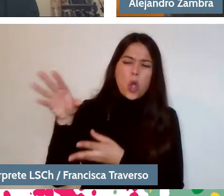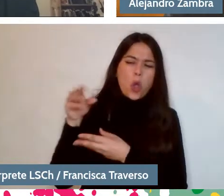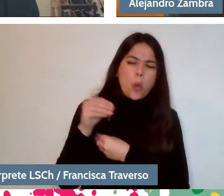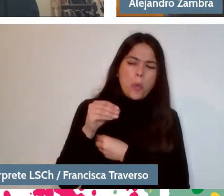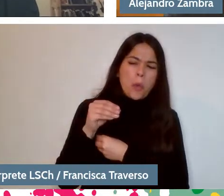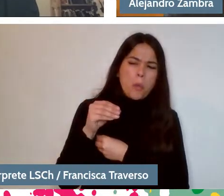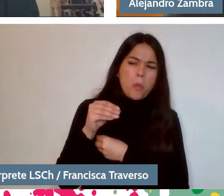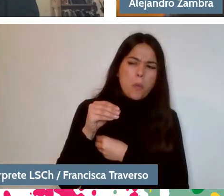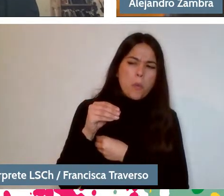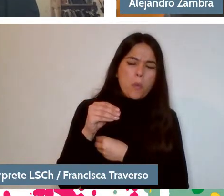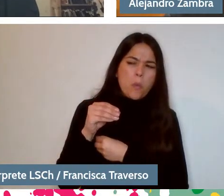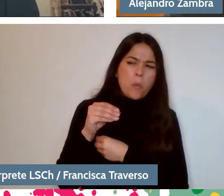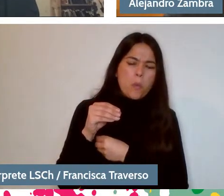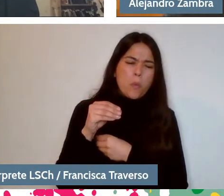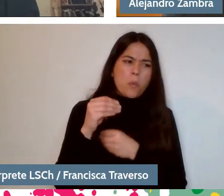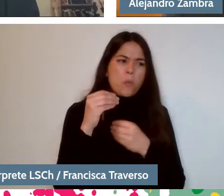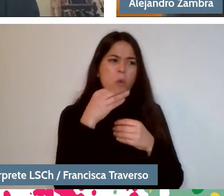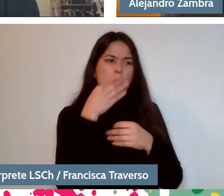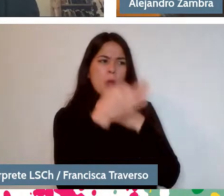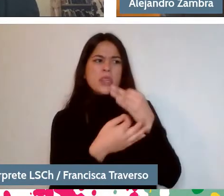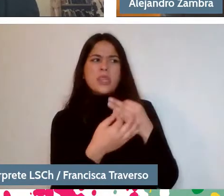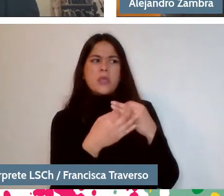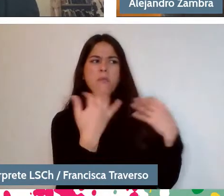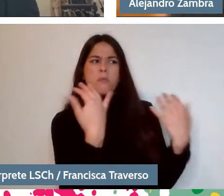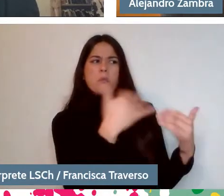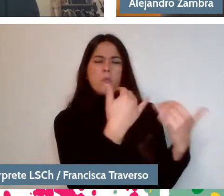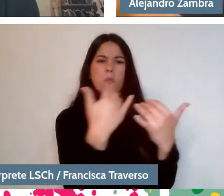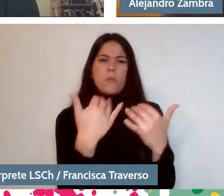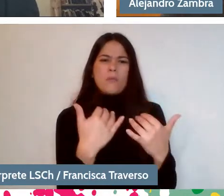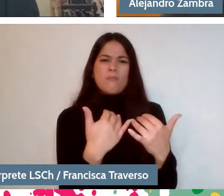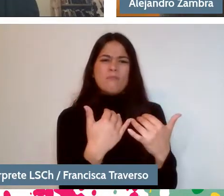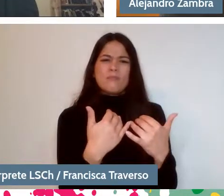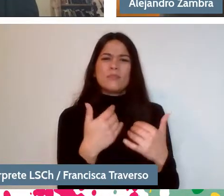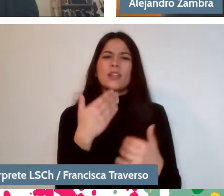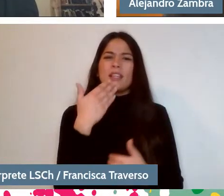Well, they laugh because it's funny to see them trying to tell a joke.